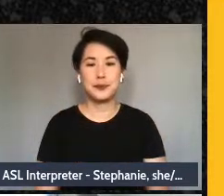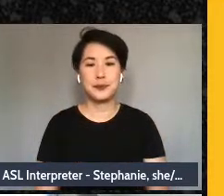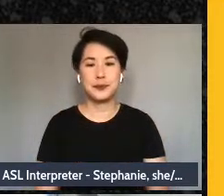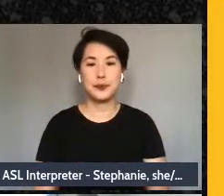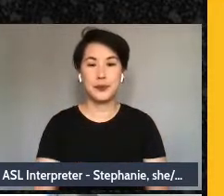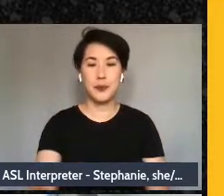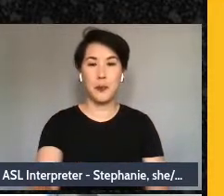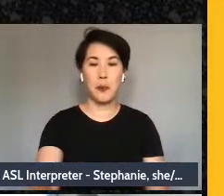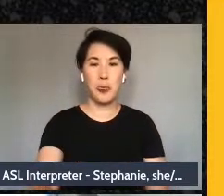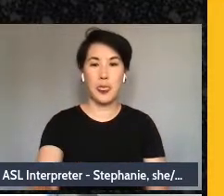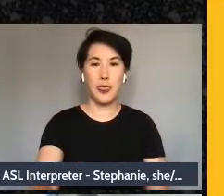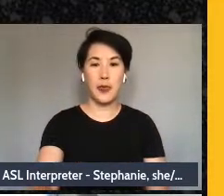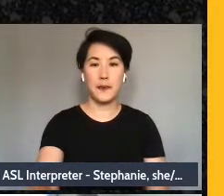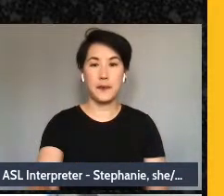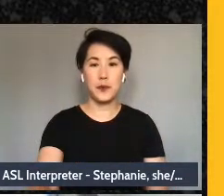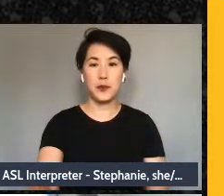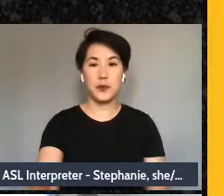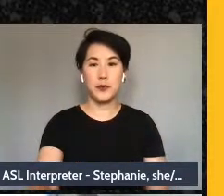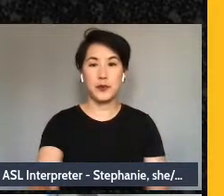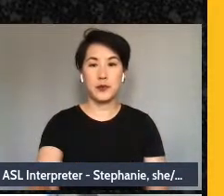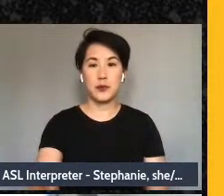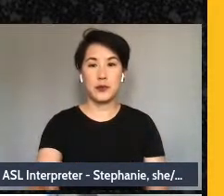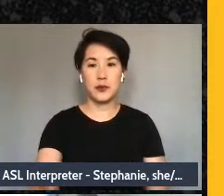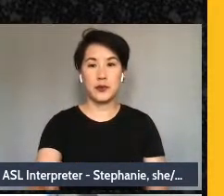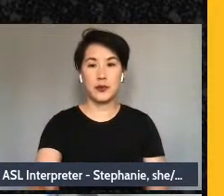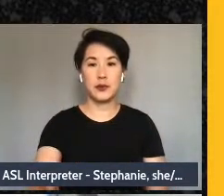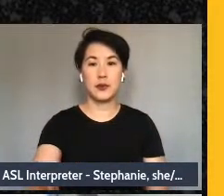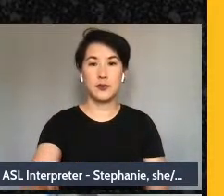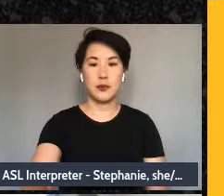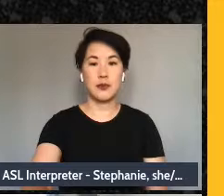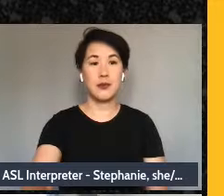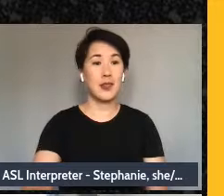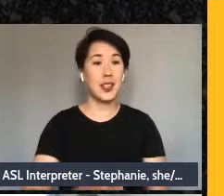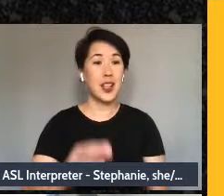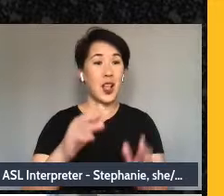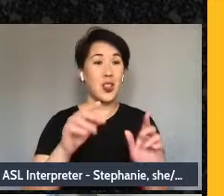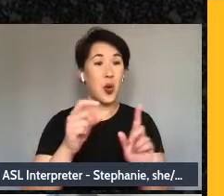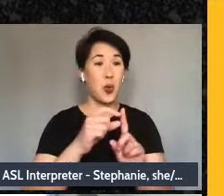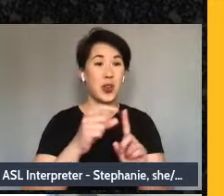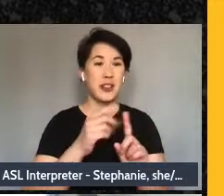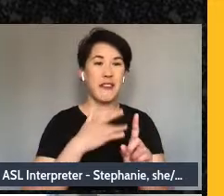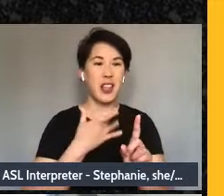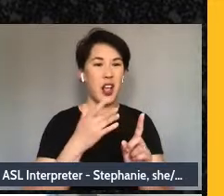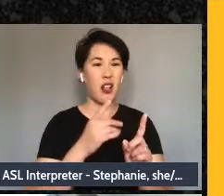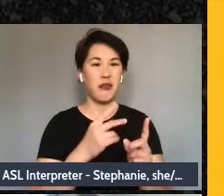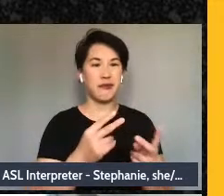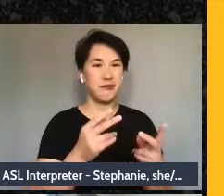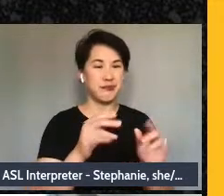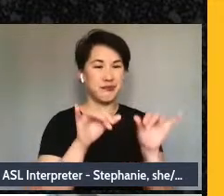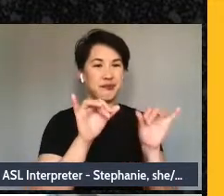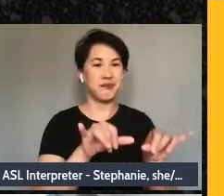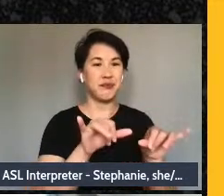Also have from Molly: labels even words often feel too static and are often comparative. Indeed